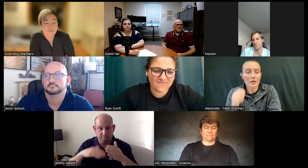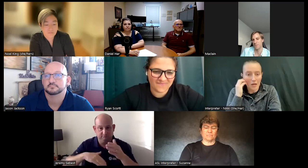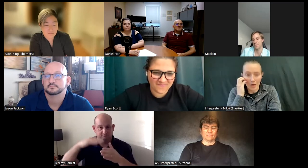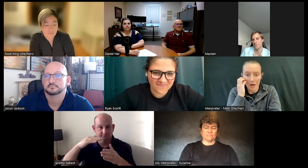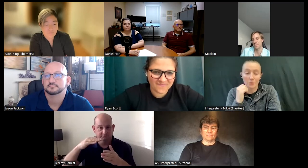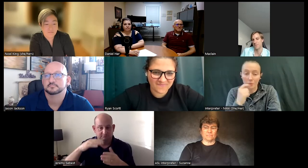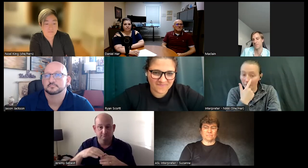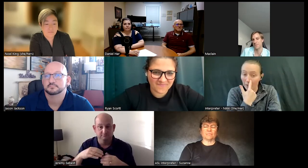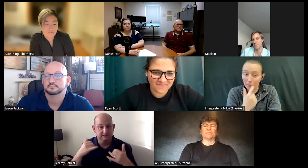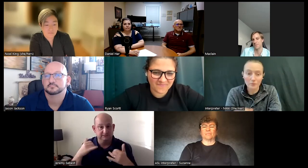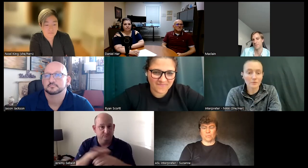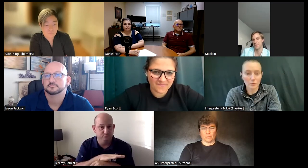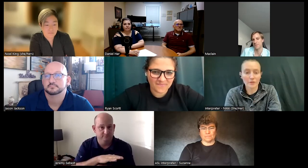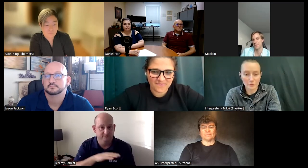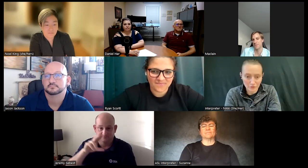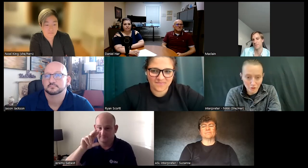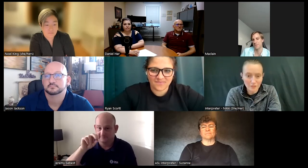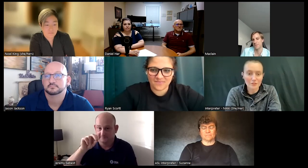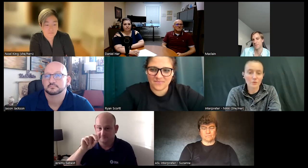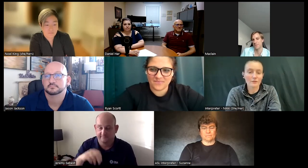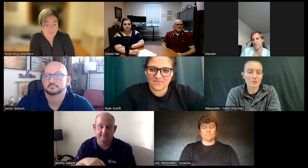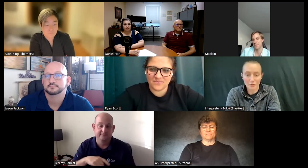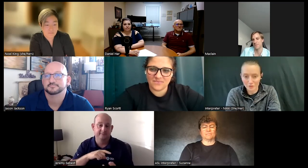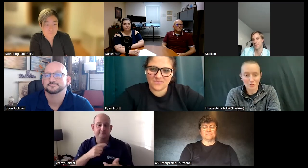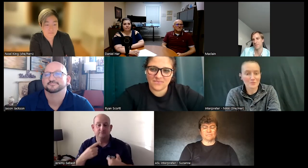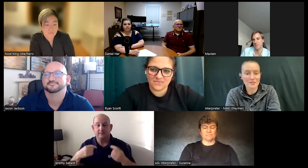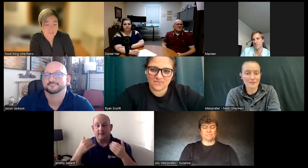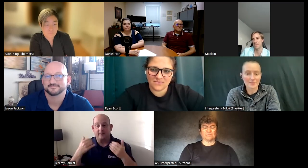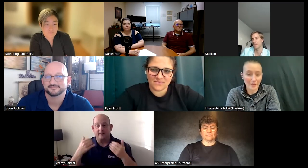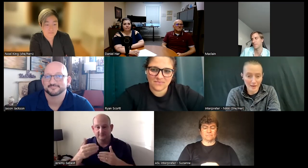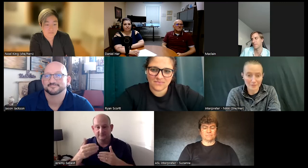uh without with those big Journeys you have smaller circumstances that happen